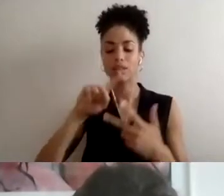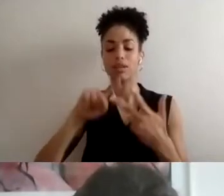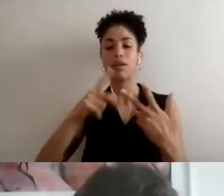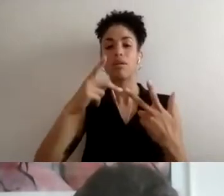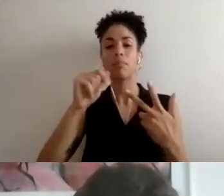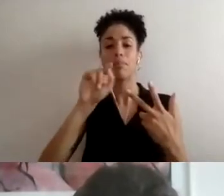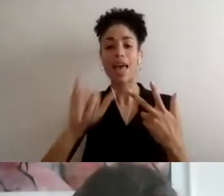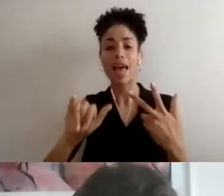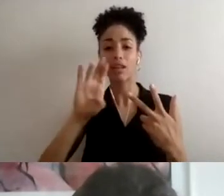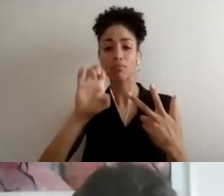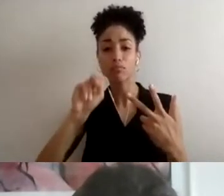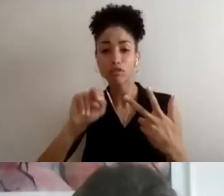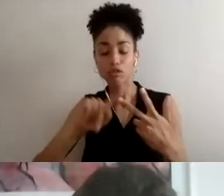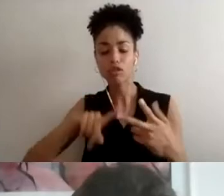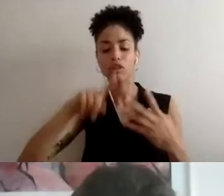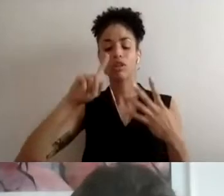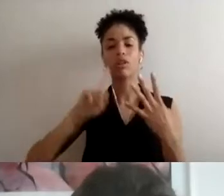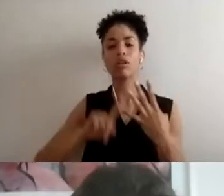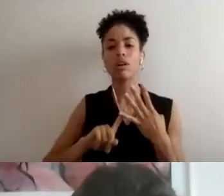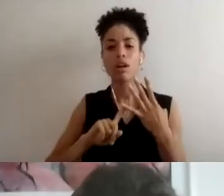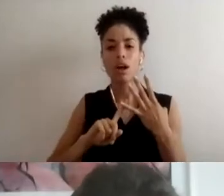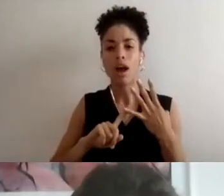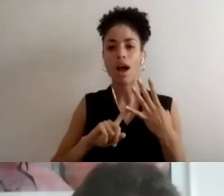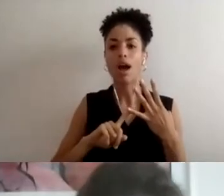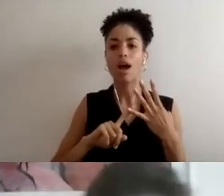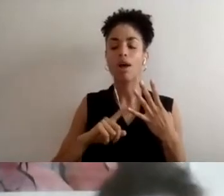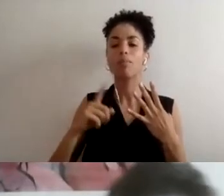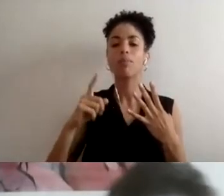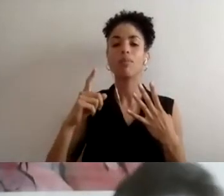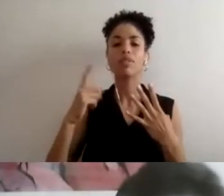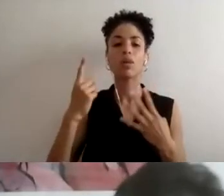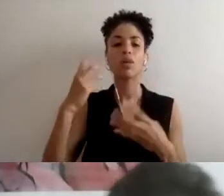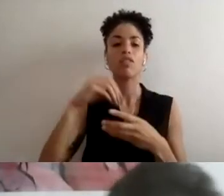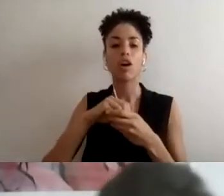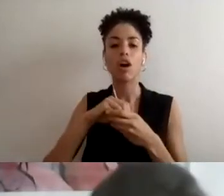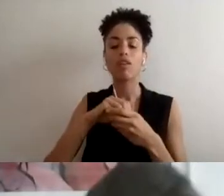of Sins Invalid, there's a whole, they have ten principles of